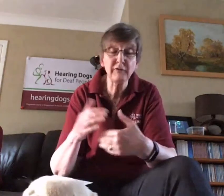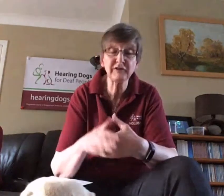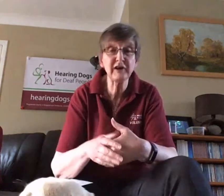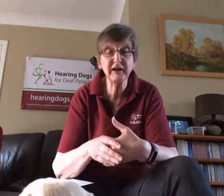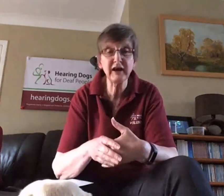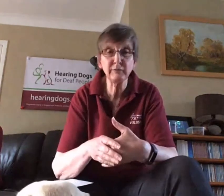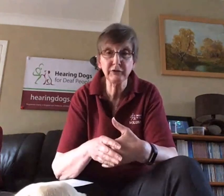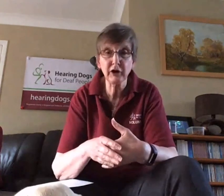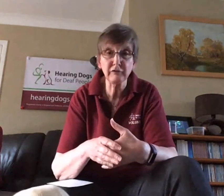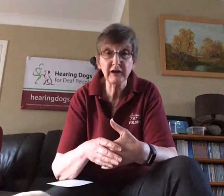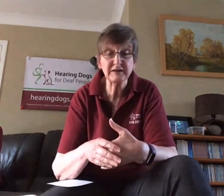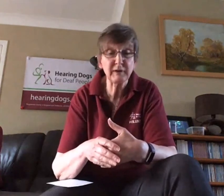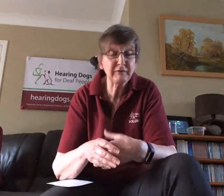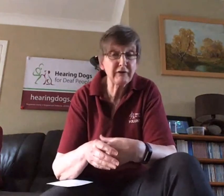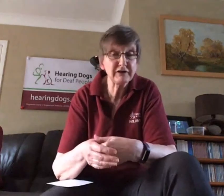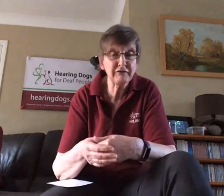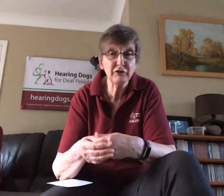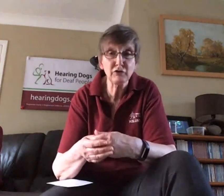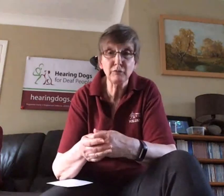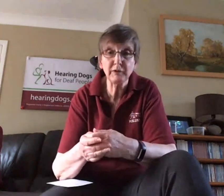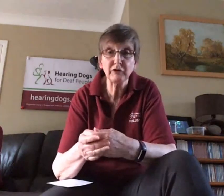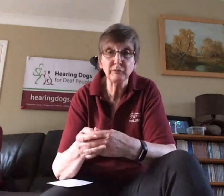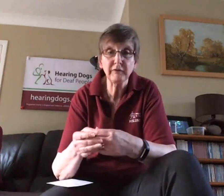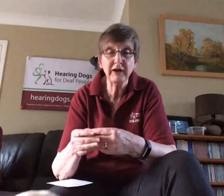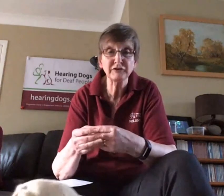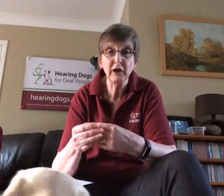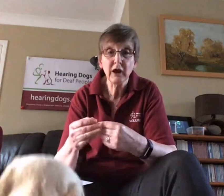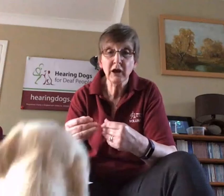Obviously again, with Covid it's been very difficult because we've had to come up with